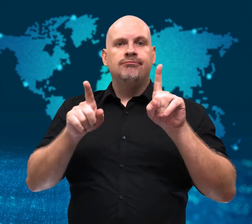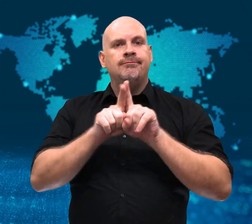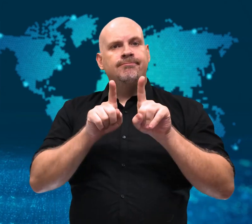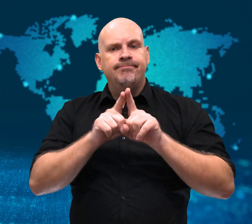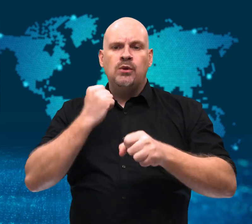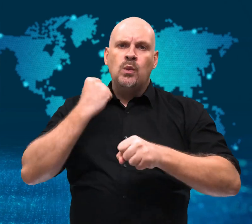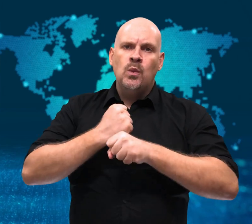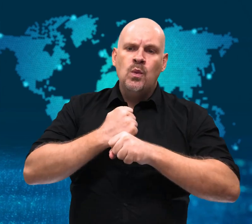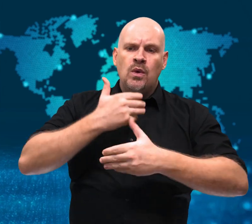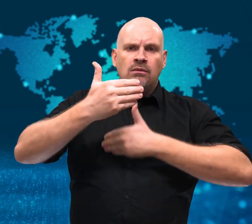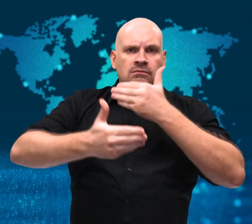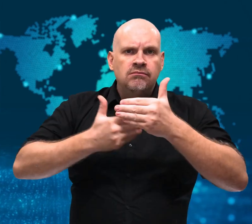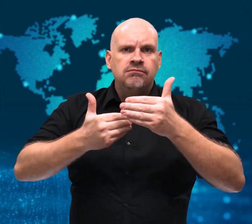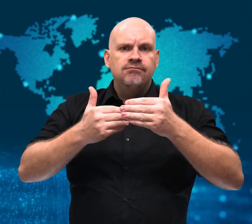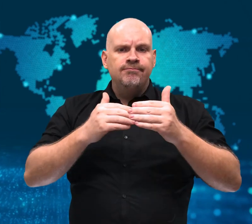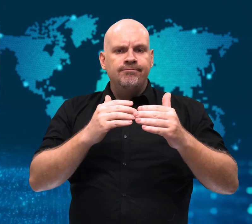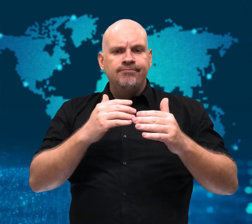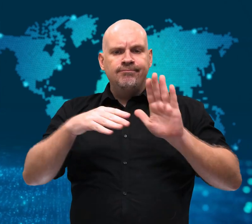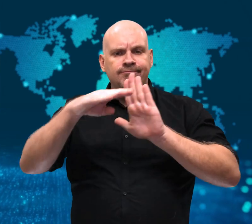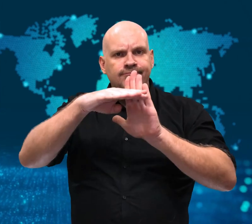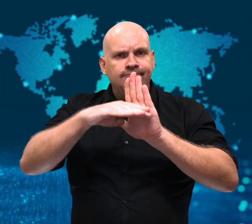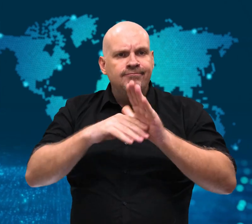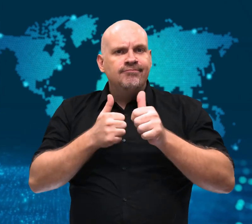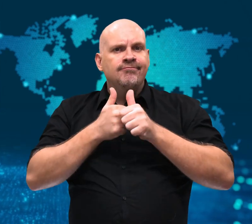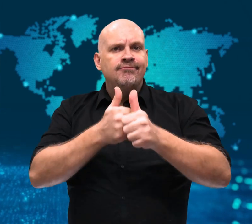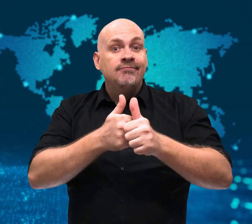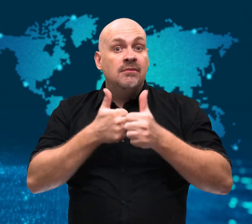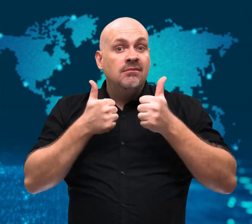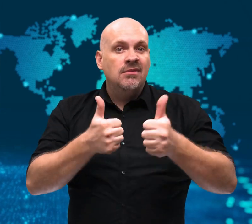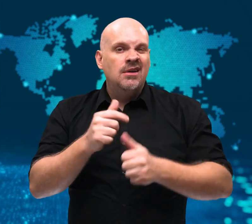of regulating itself.